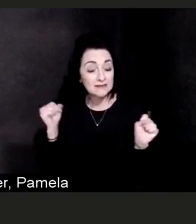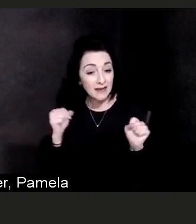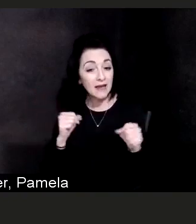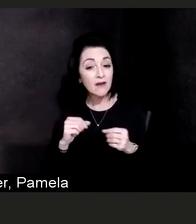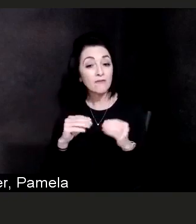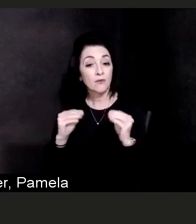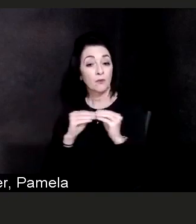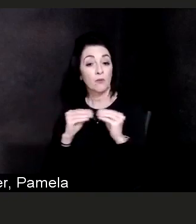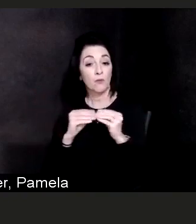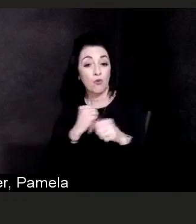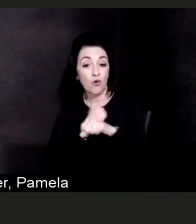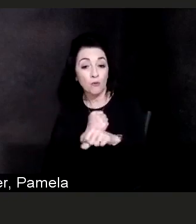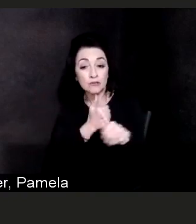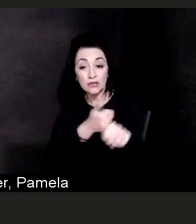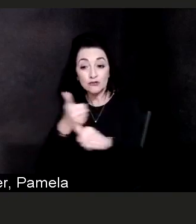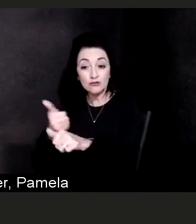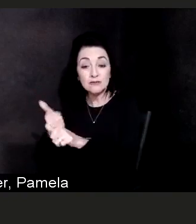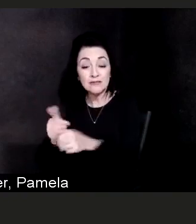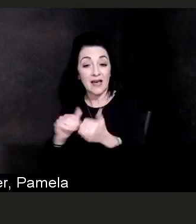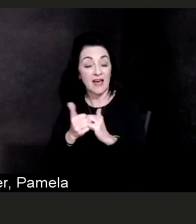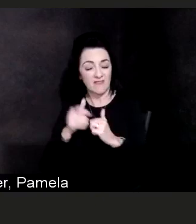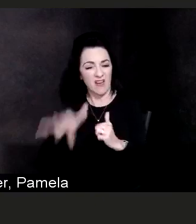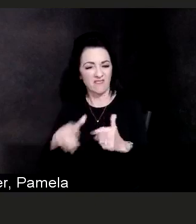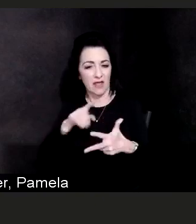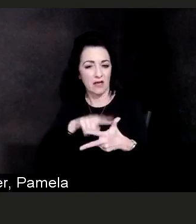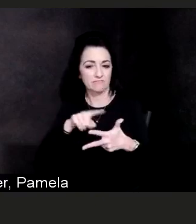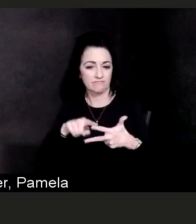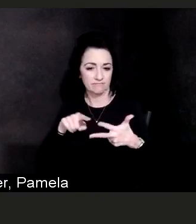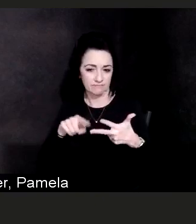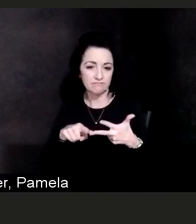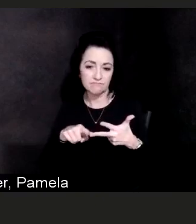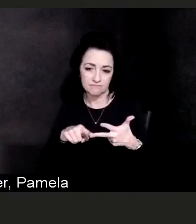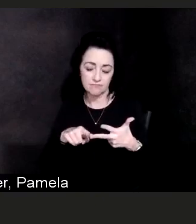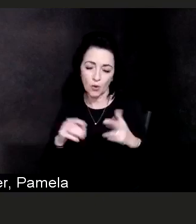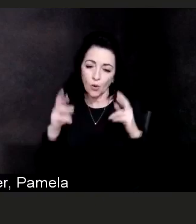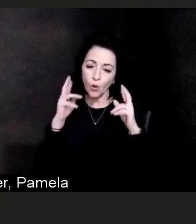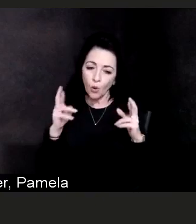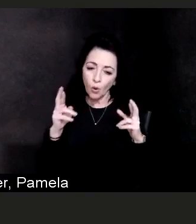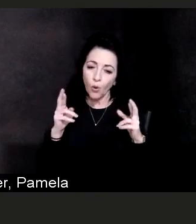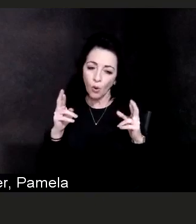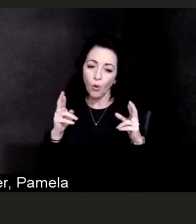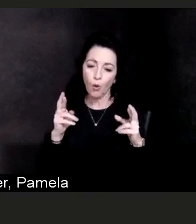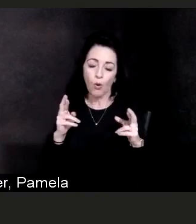and hopefully keep people out of the hospital. If you have not received your flu vaccine